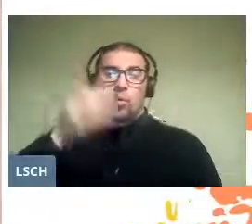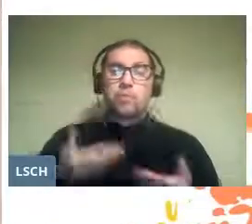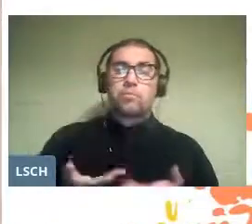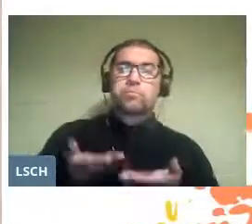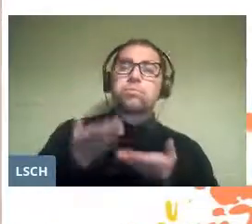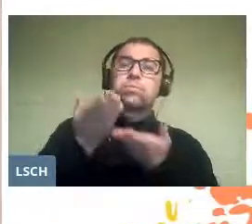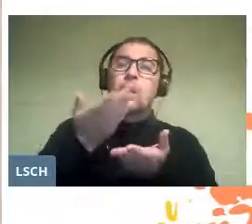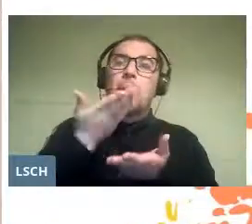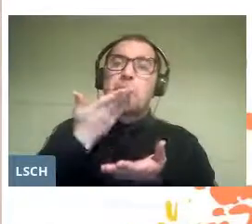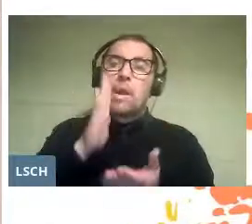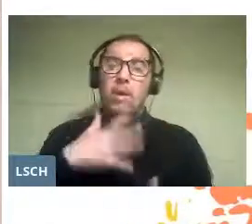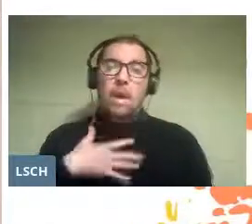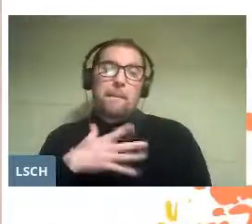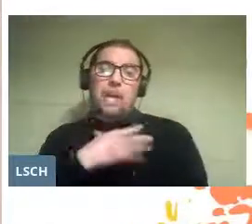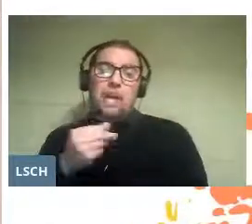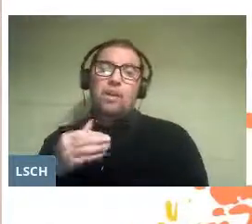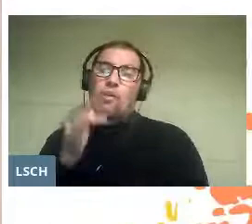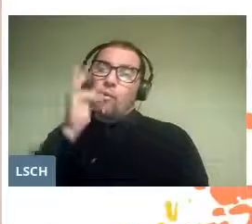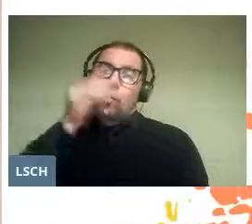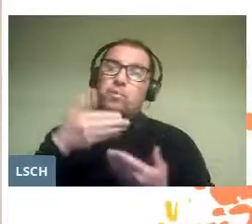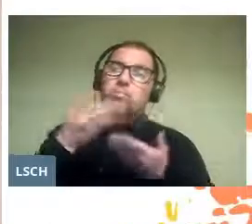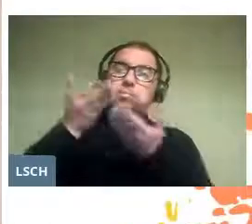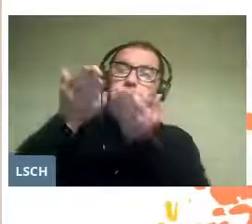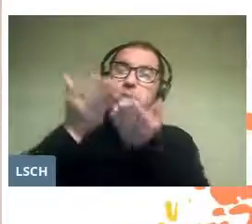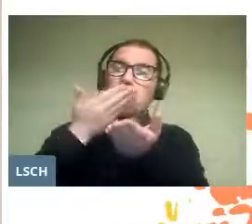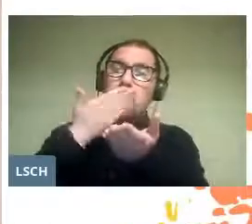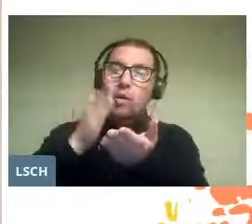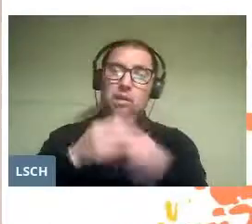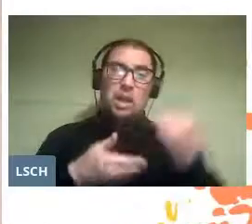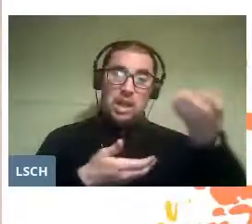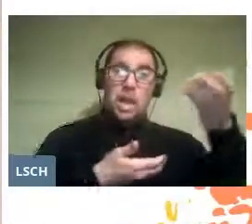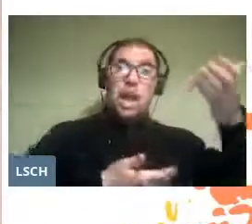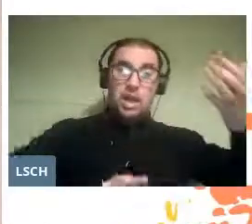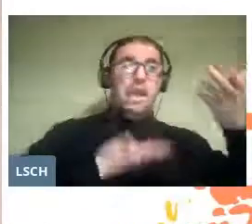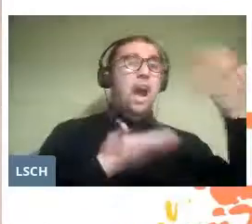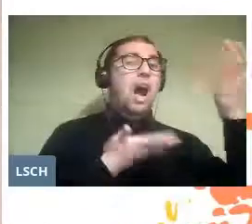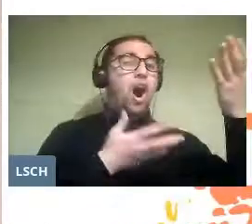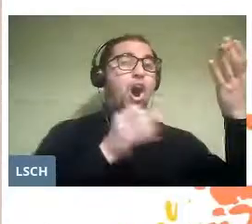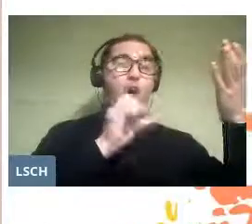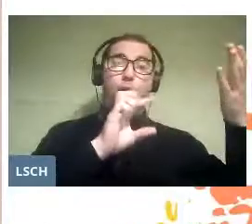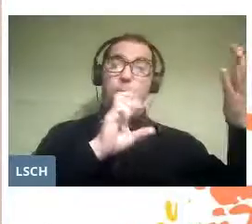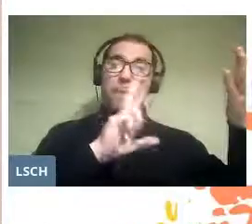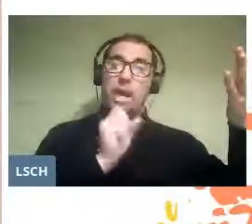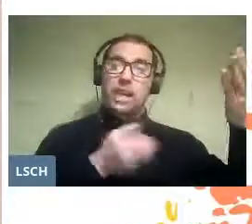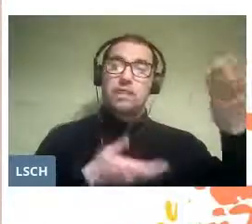and I want to show that through opera, children of all ages